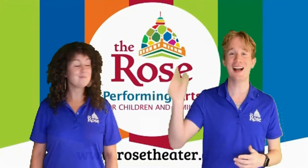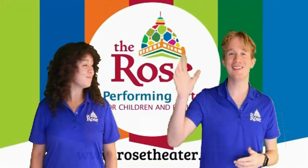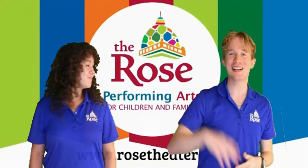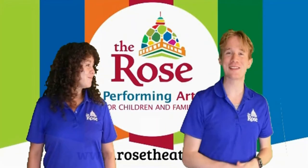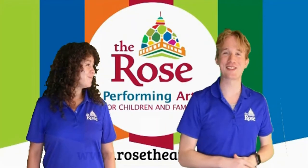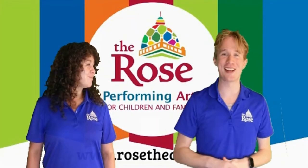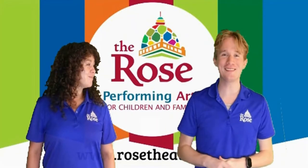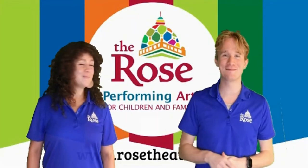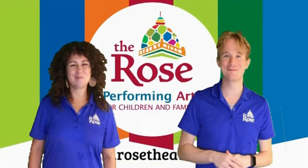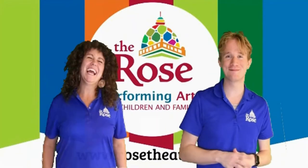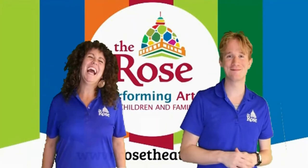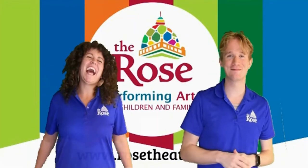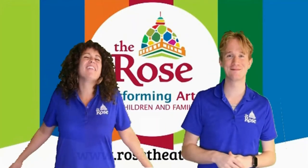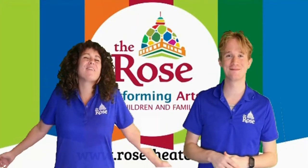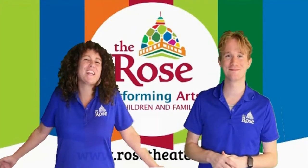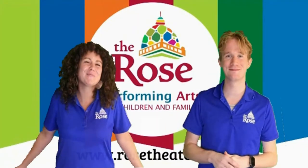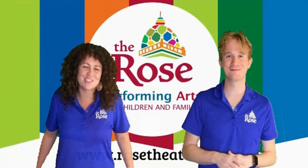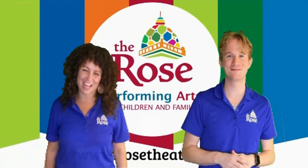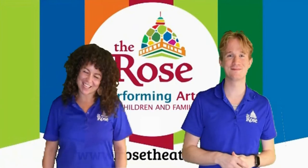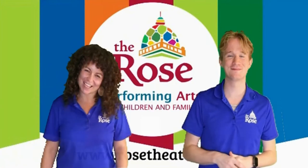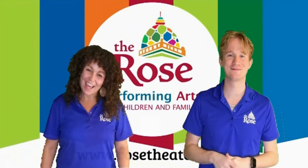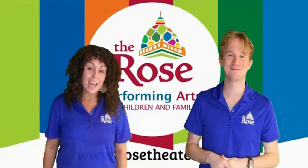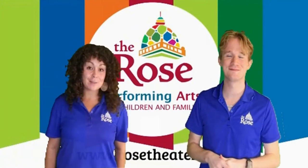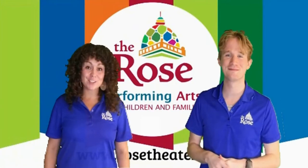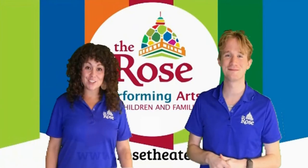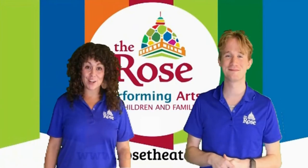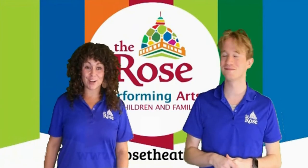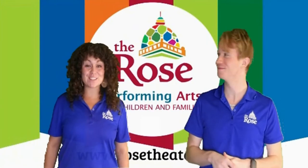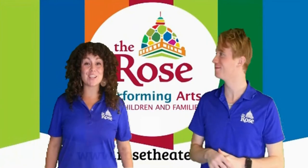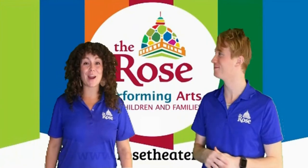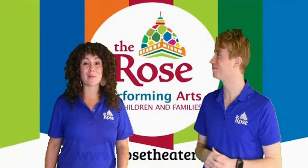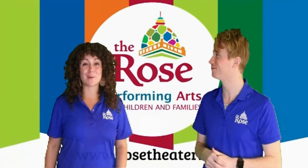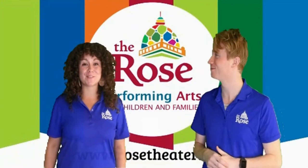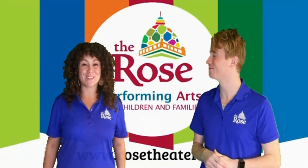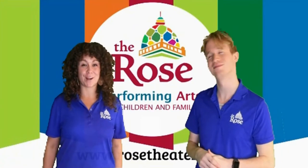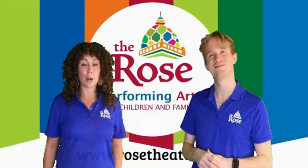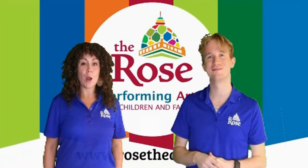Hi. My name is Jay. My name is Jackie and we're teaching artists here at The Rose Theater.